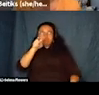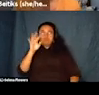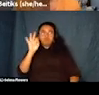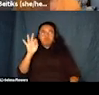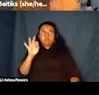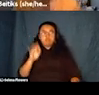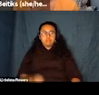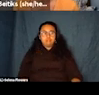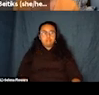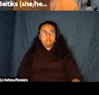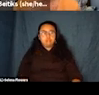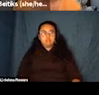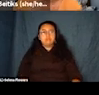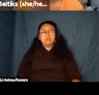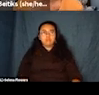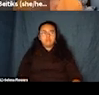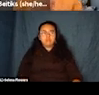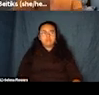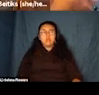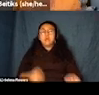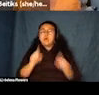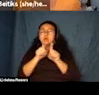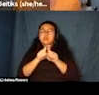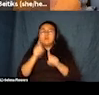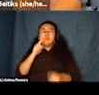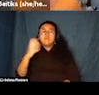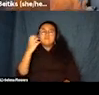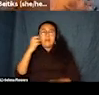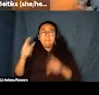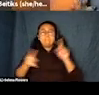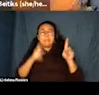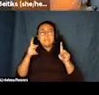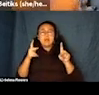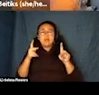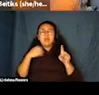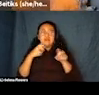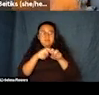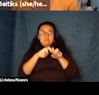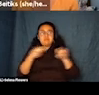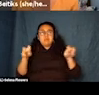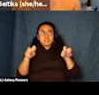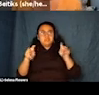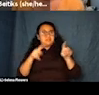So for example, we often have bench seating that doesn't presume that everybody will fit in the size of chairs that we have.